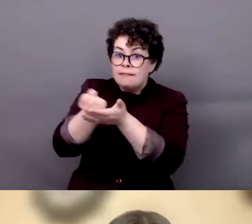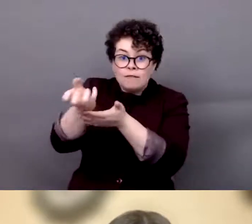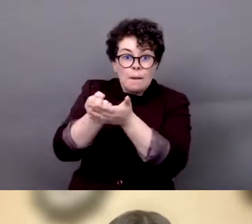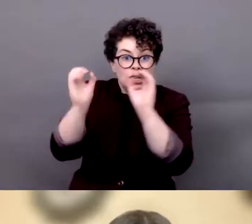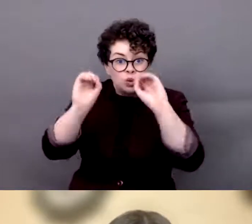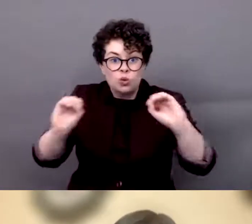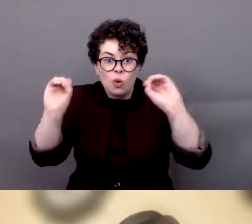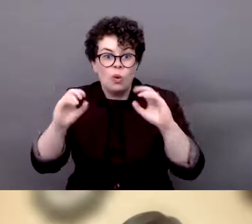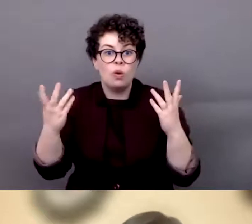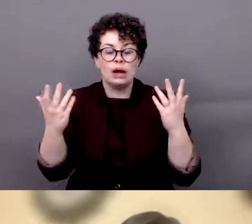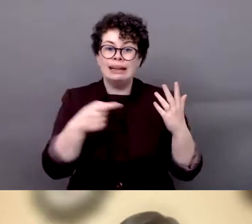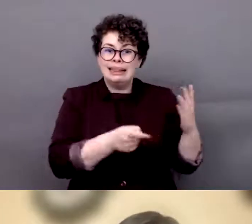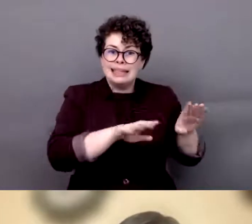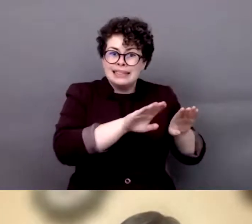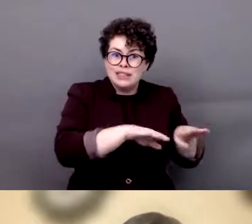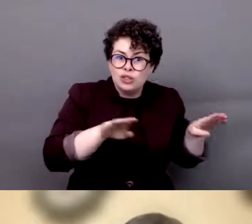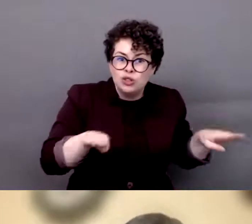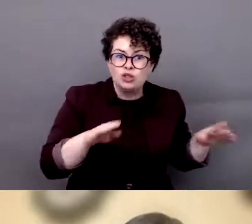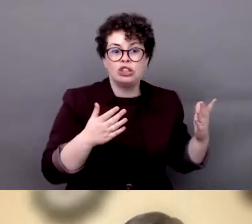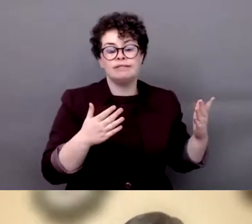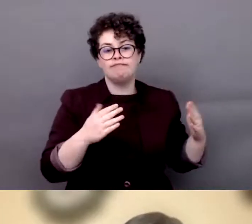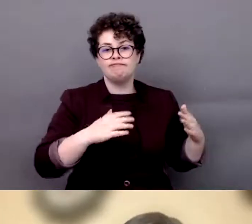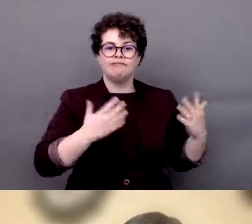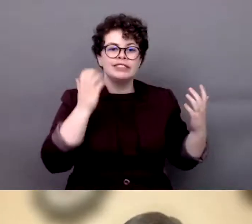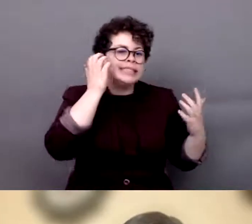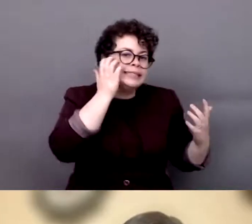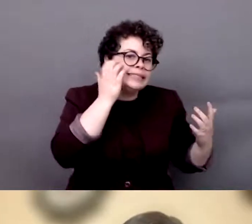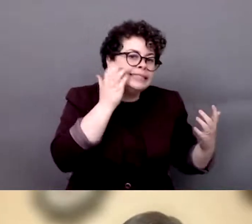These children and teenagers, they are --